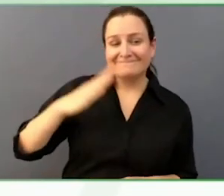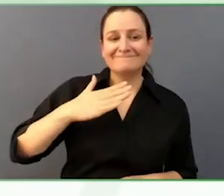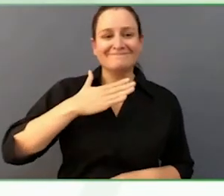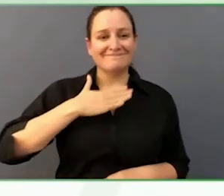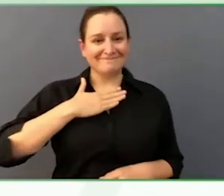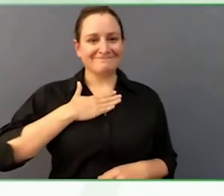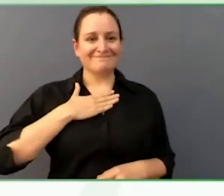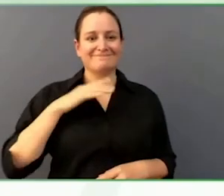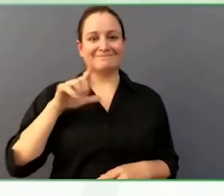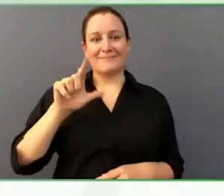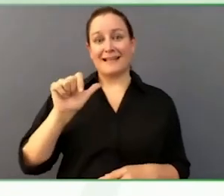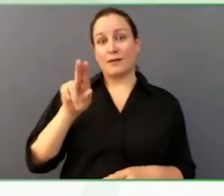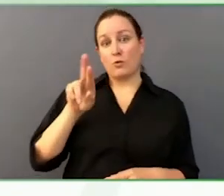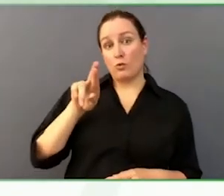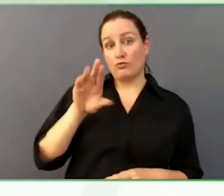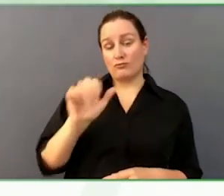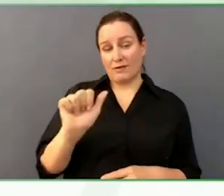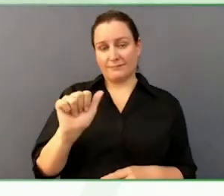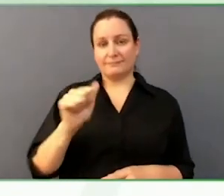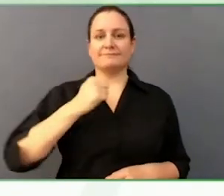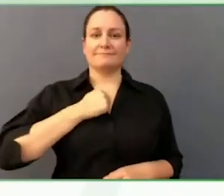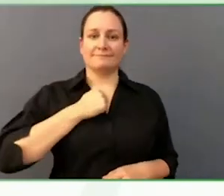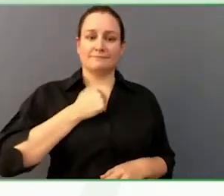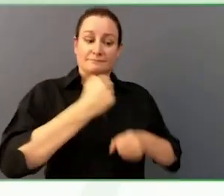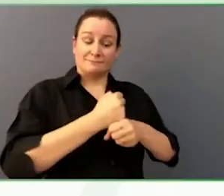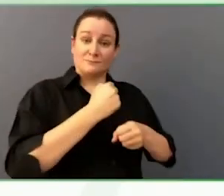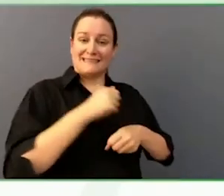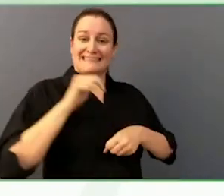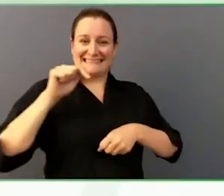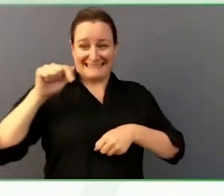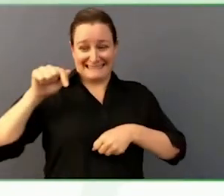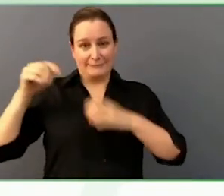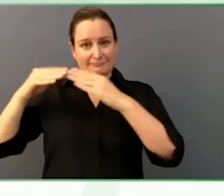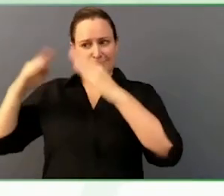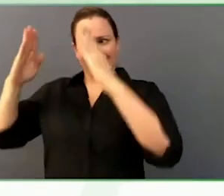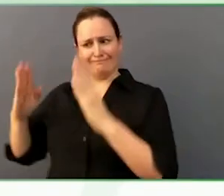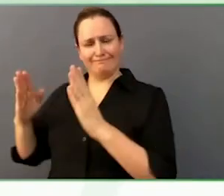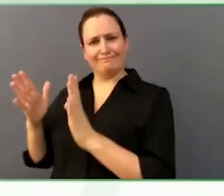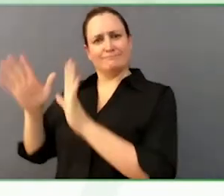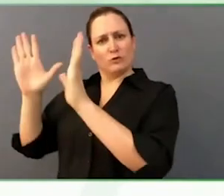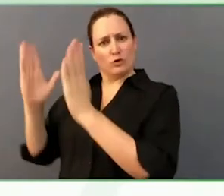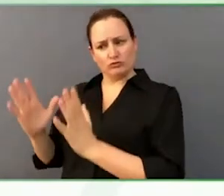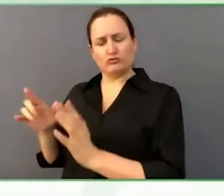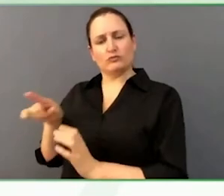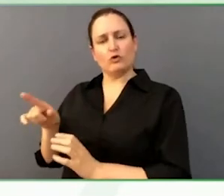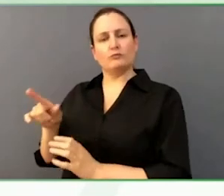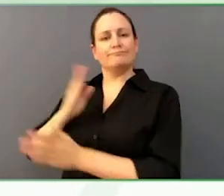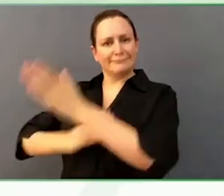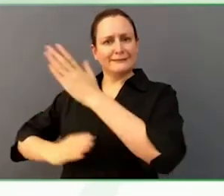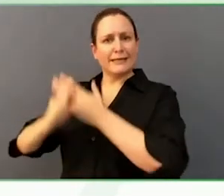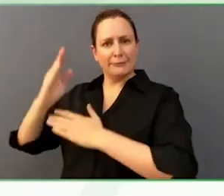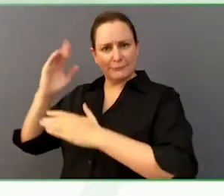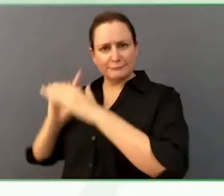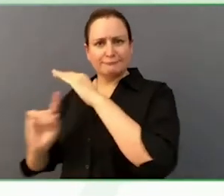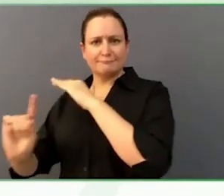services at the Ottawa Rotary Home, I am also a registered nurse. I have been working with Donna and Nicholas and their family for